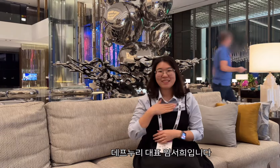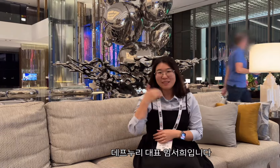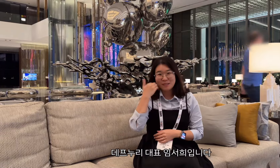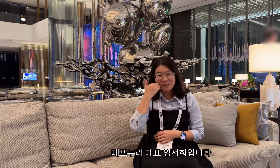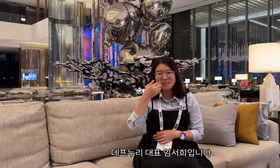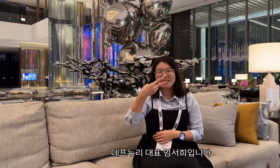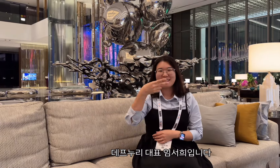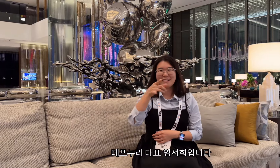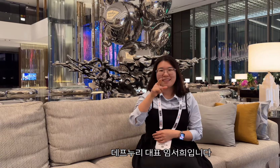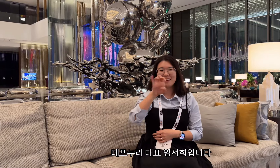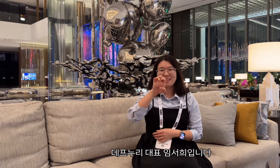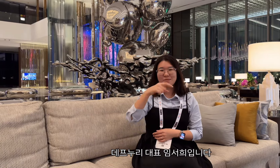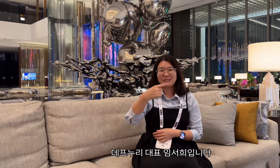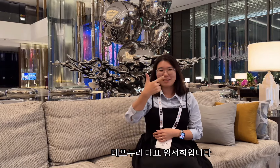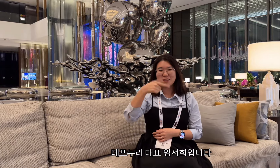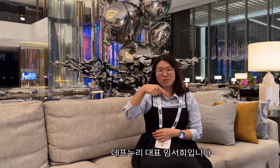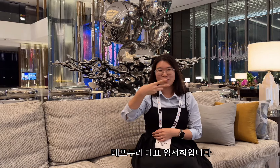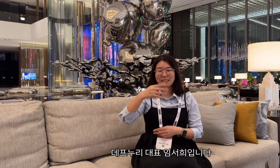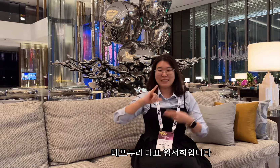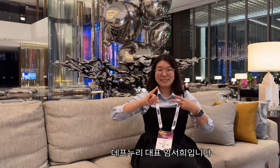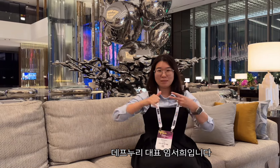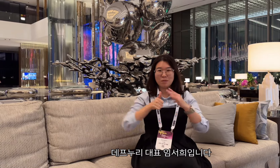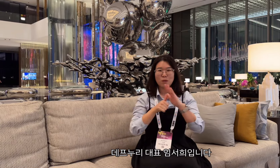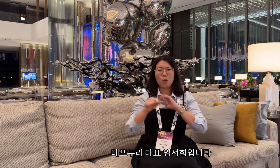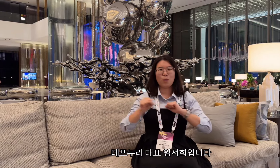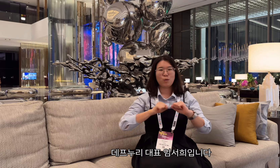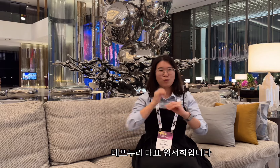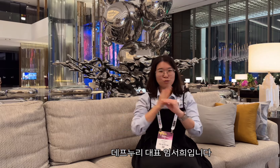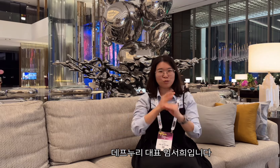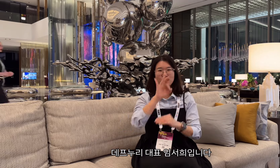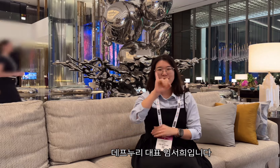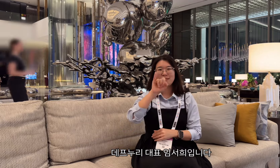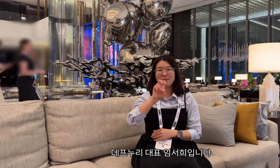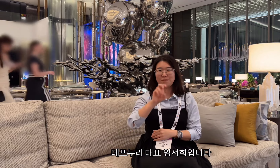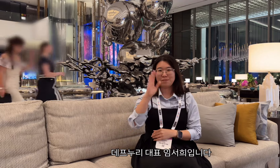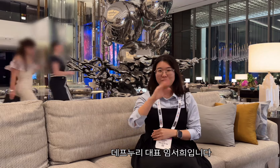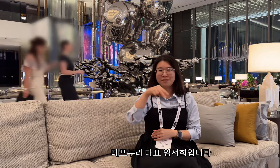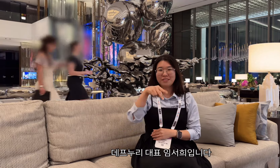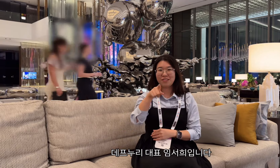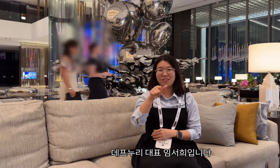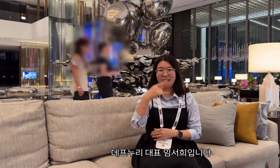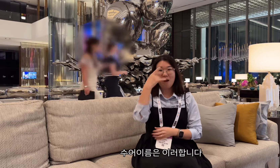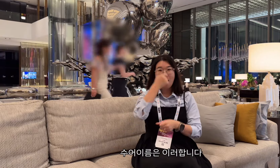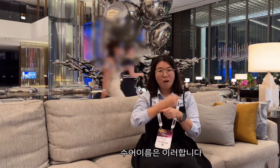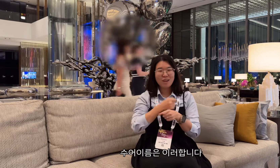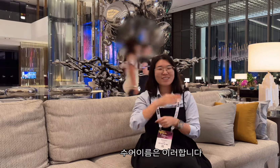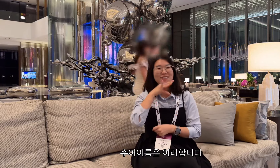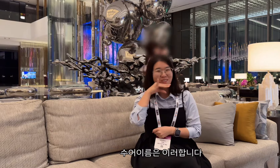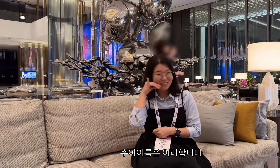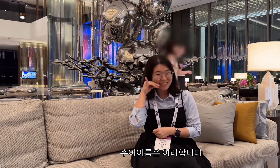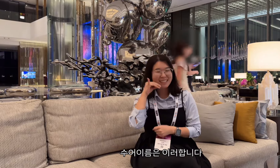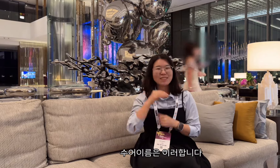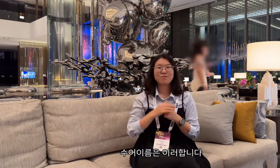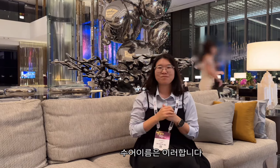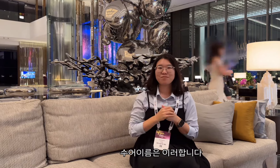This is Seohee Lim, CEO of Deafnuri. This is the sign name.